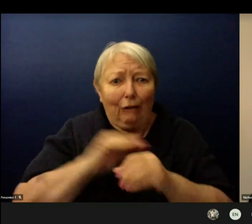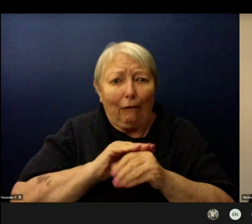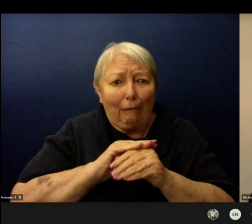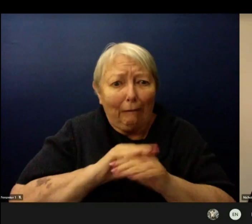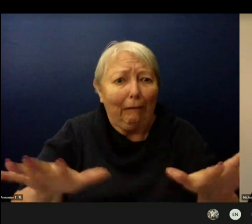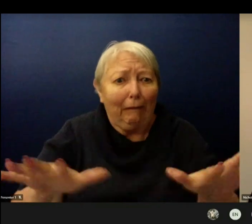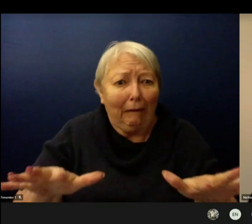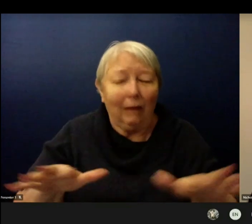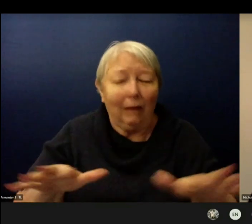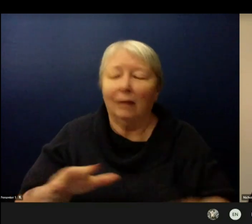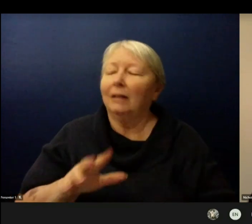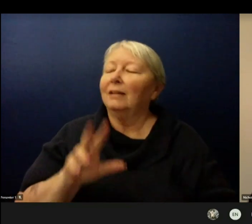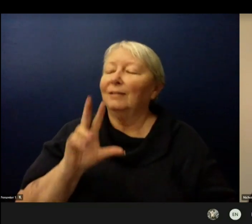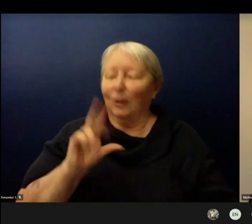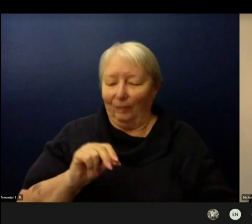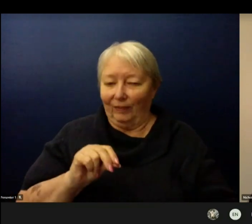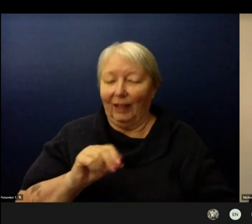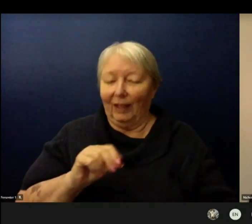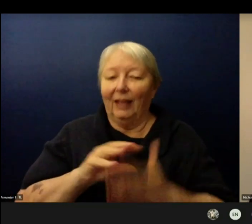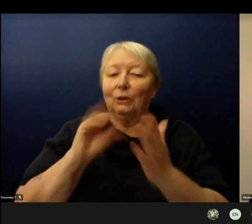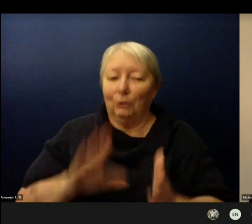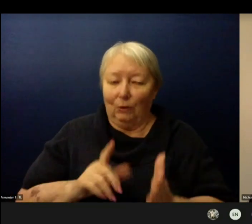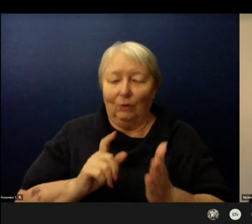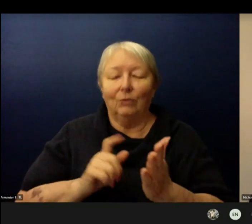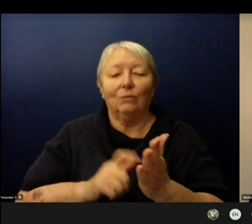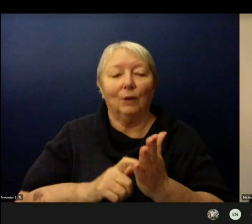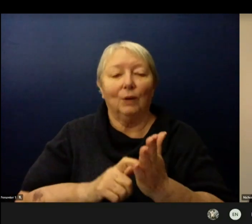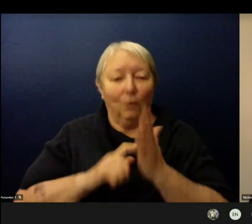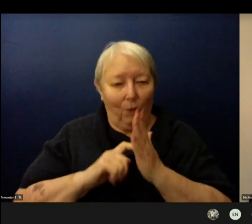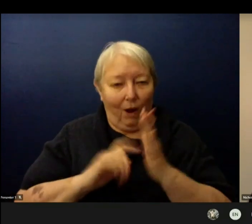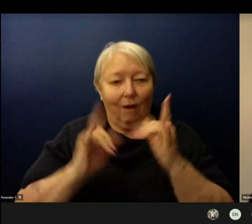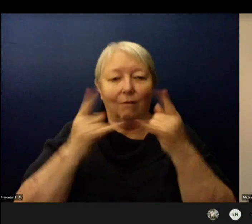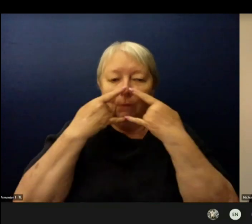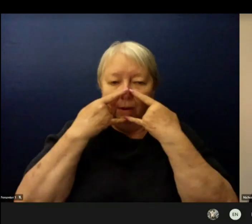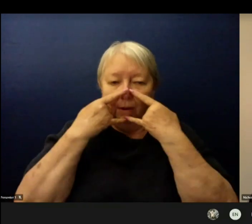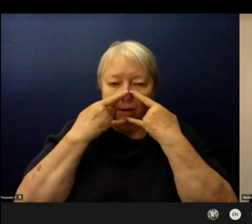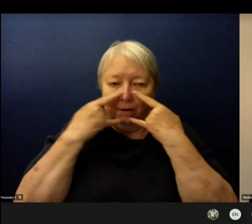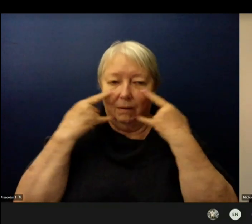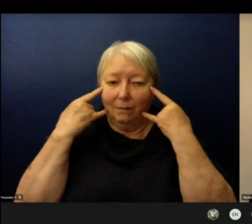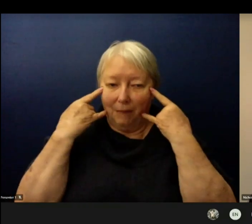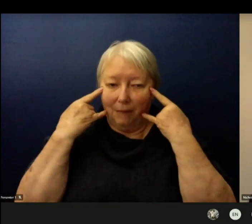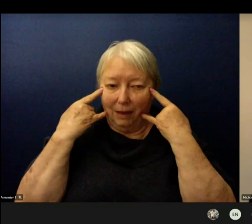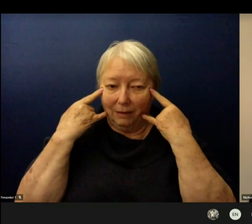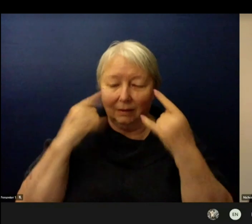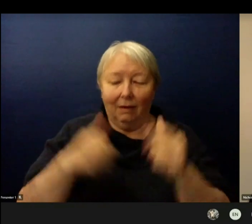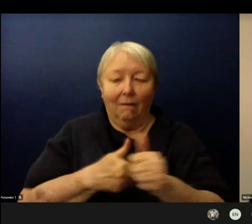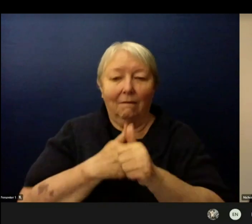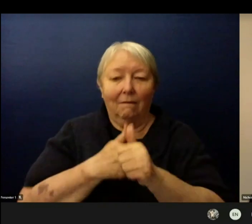Students will be required to wear face coverings or masks. Adhere to that 6 feet of physical distancing